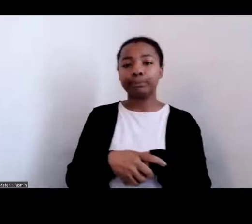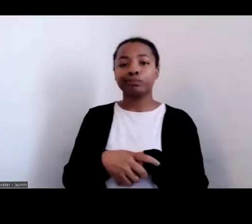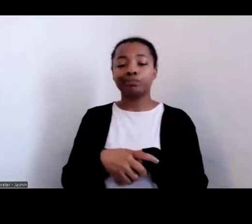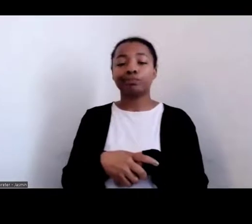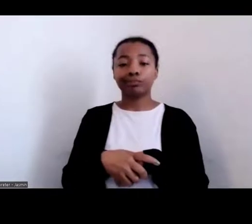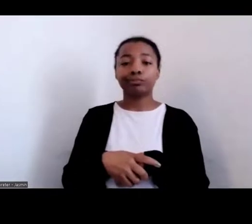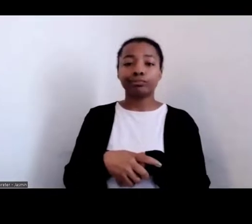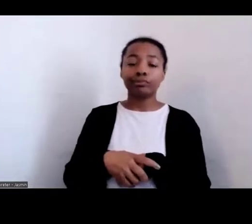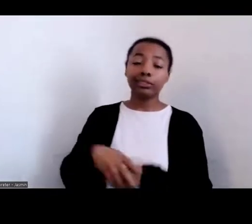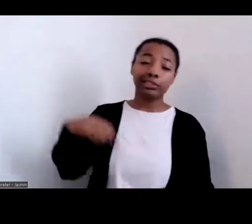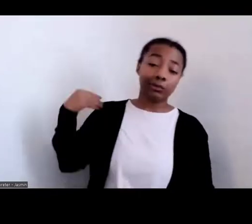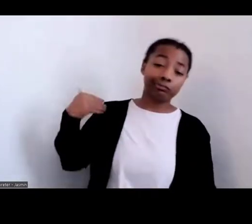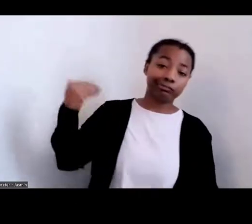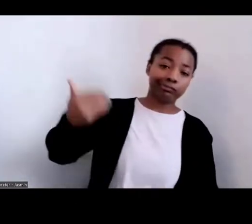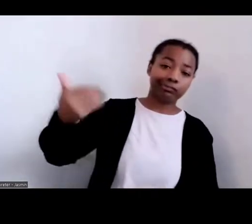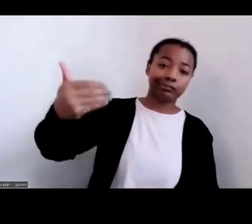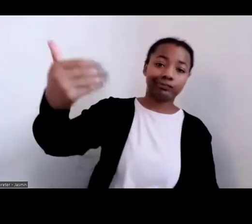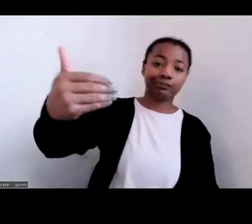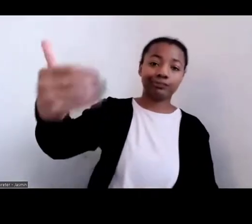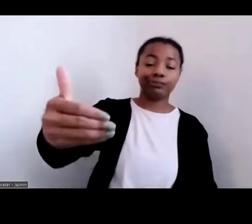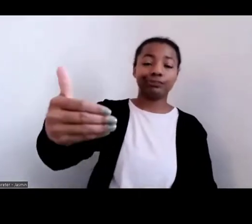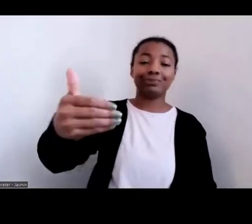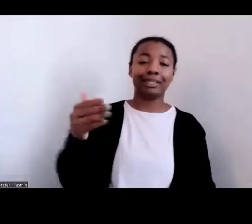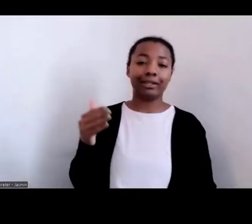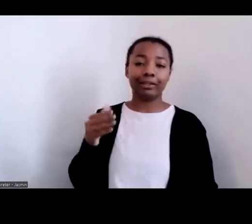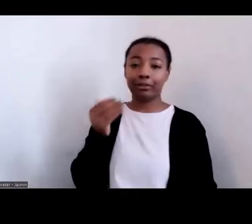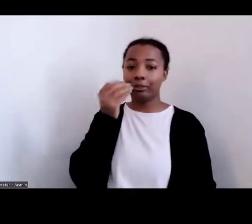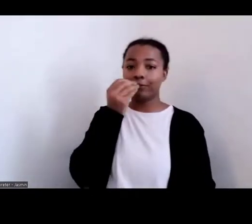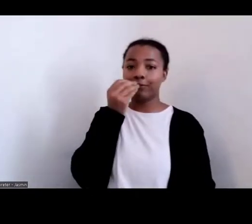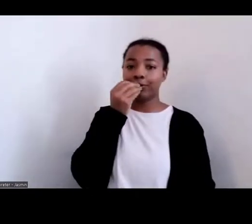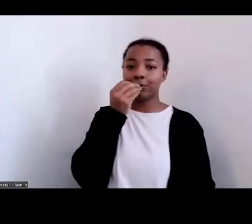evolution, right, in that Africans and then African